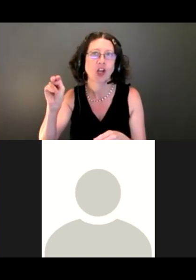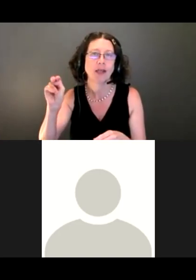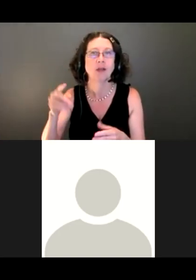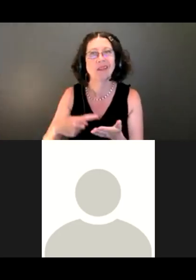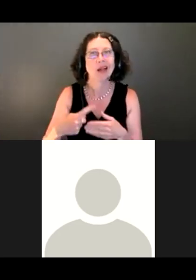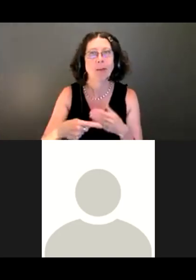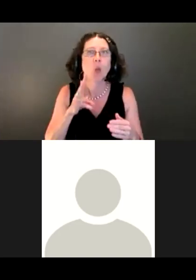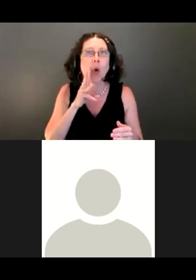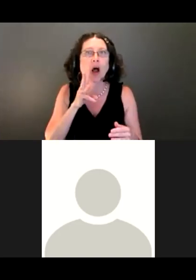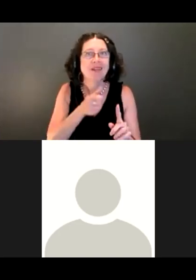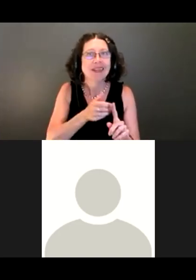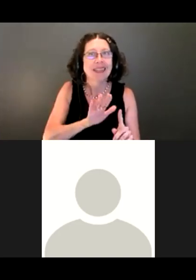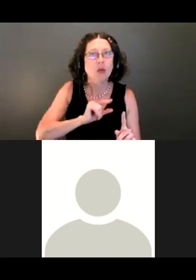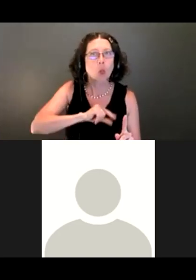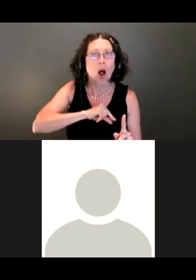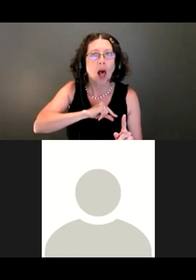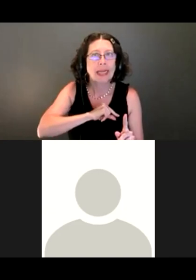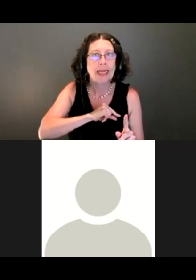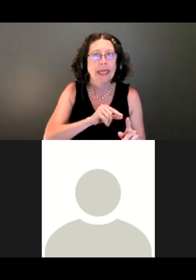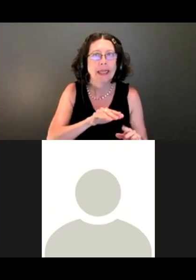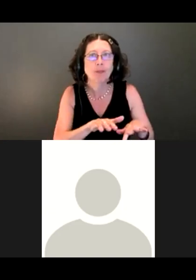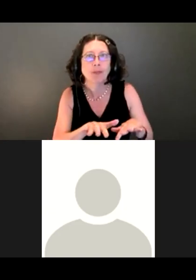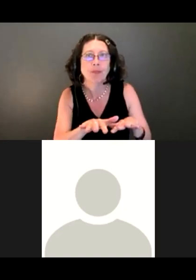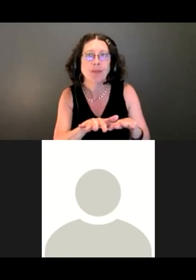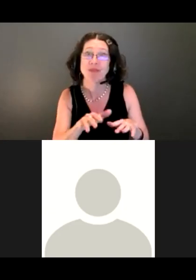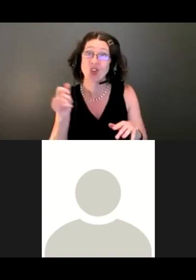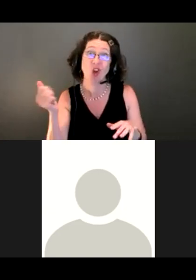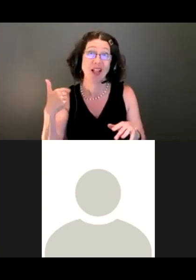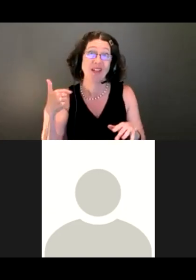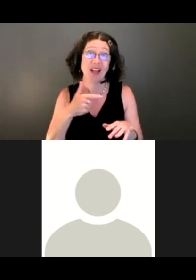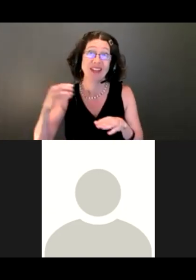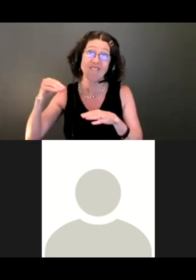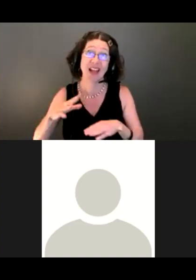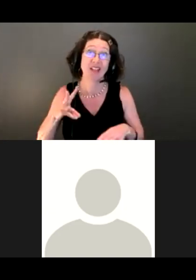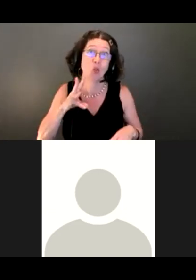So if we want to engage and connect people to this place, that would be helpful.